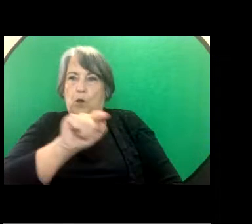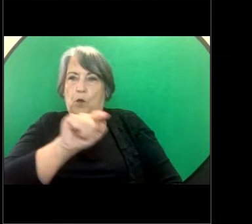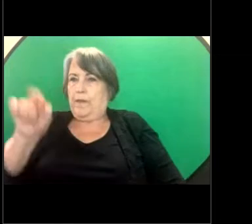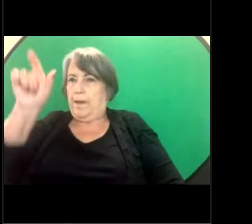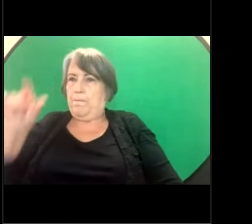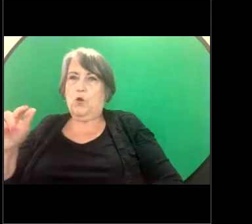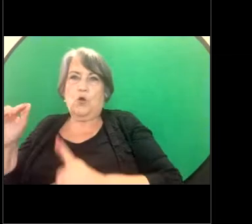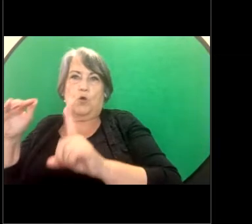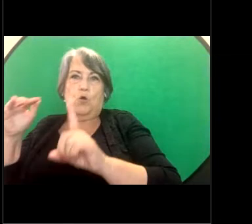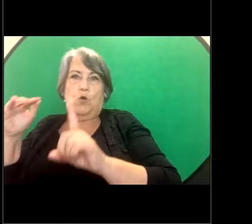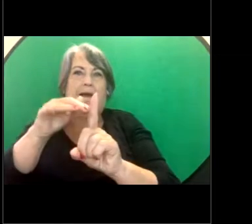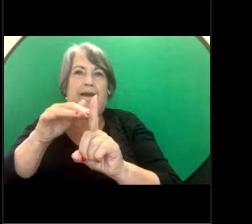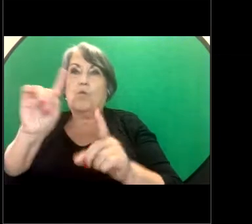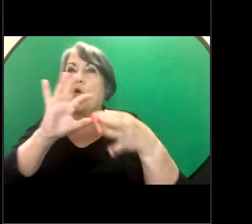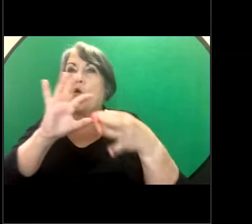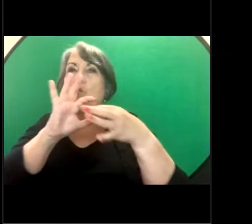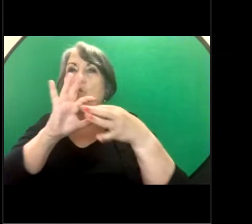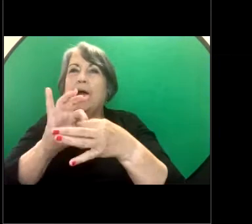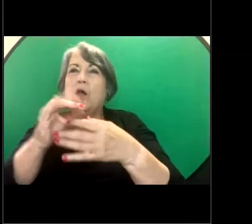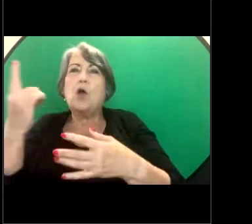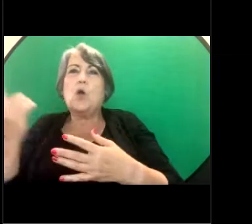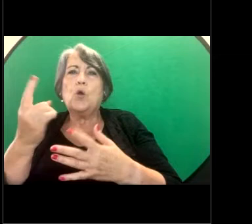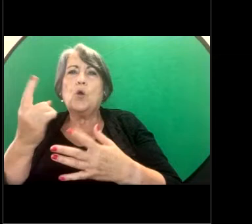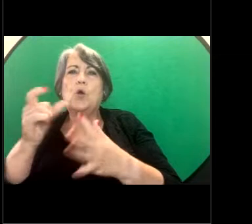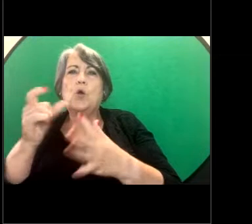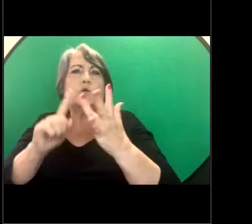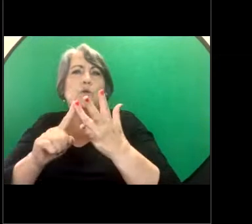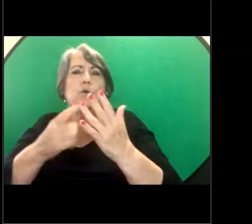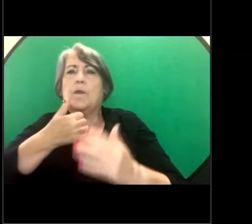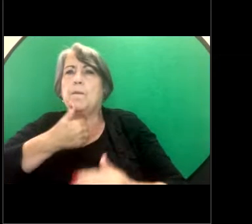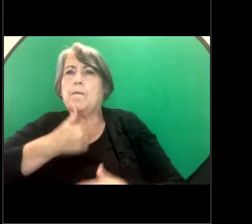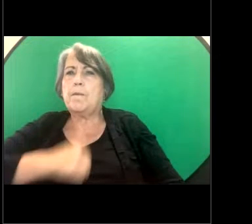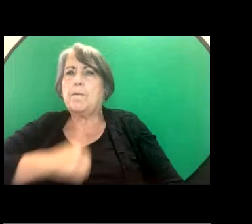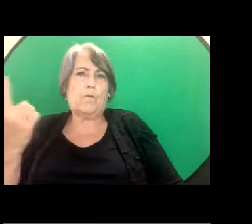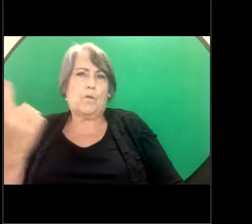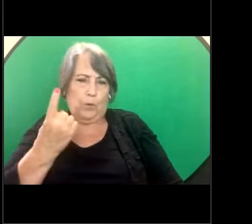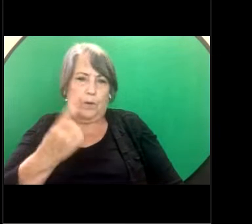or who engaged in the conduct and this goes to the power dynamics between the two people.